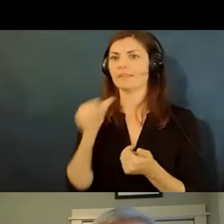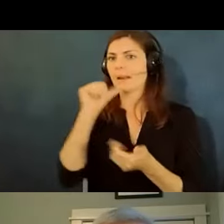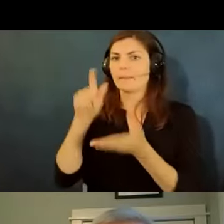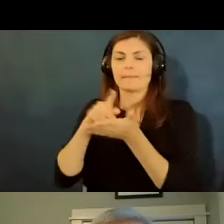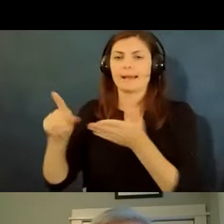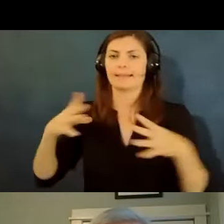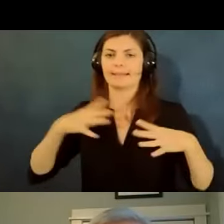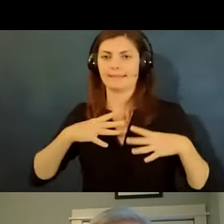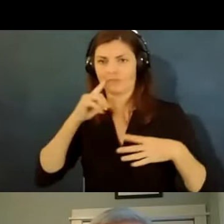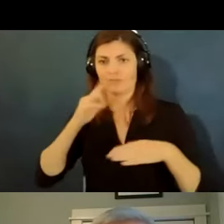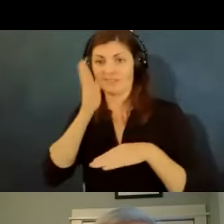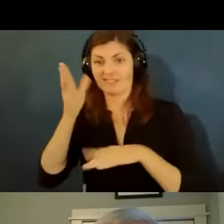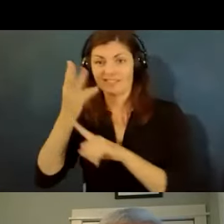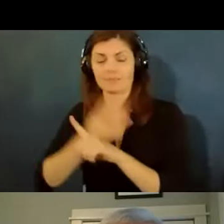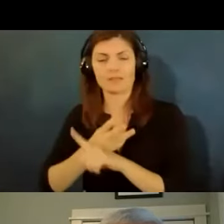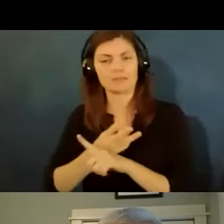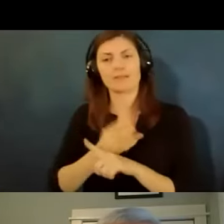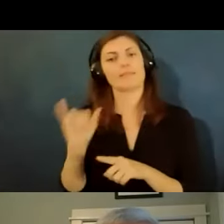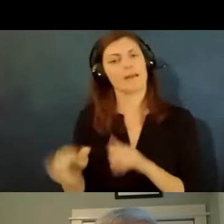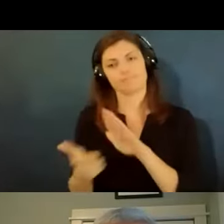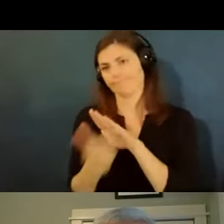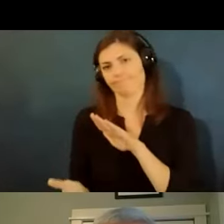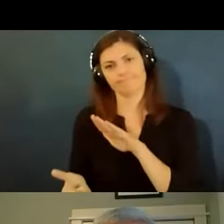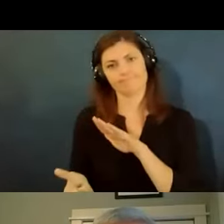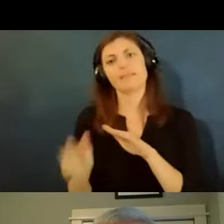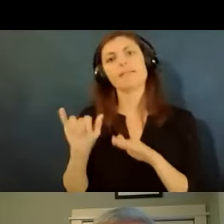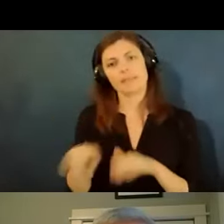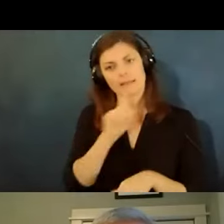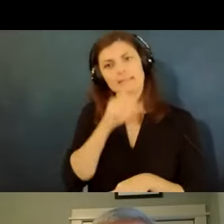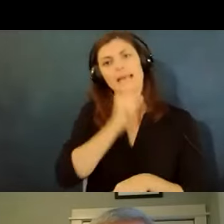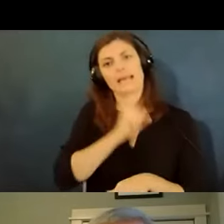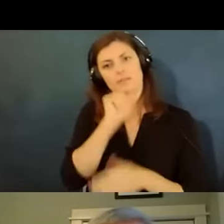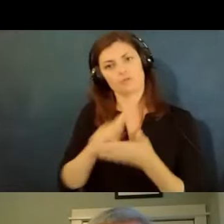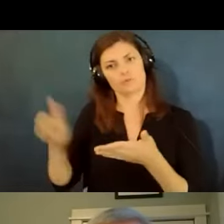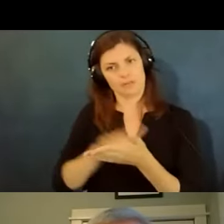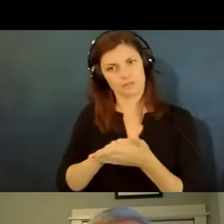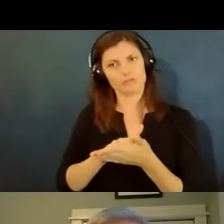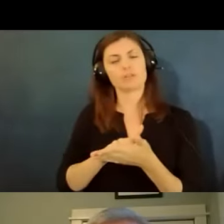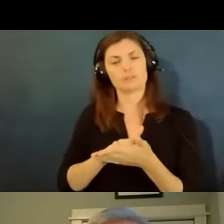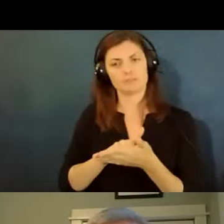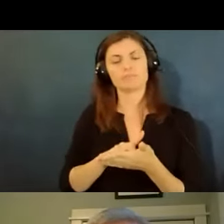that would be illegal under the age discrimination act um they could do the same kind of thing on the